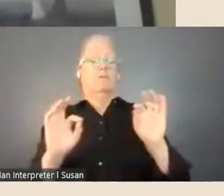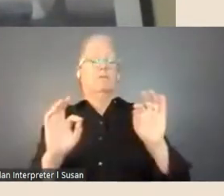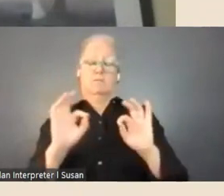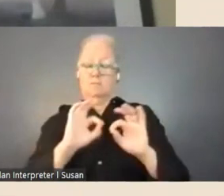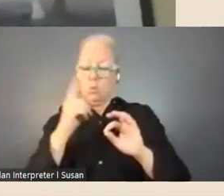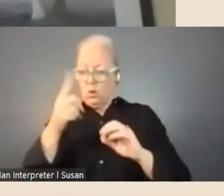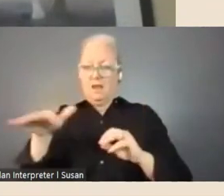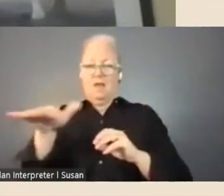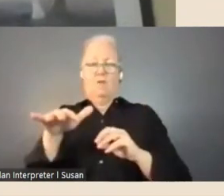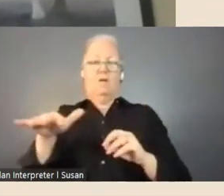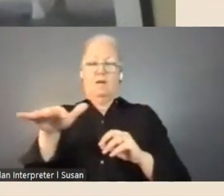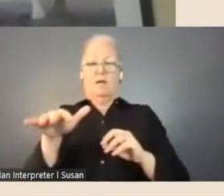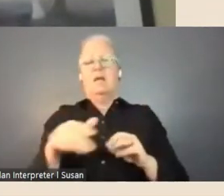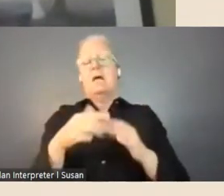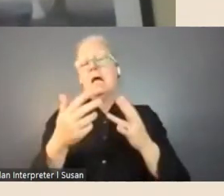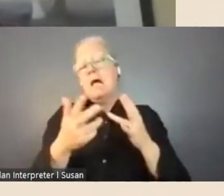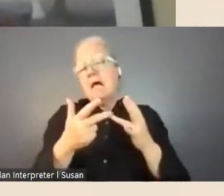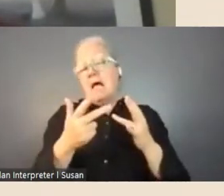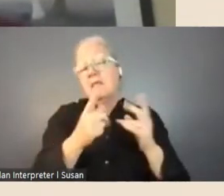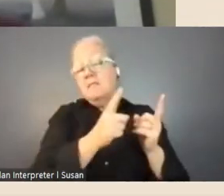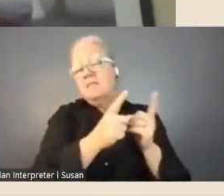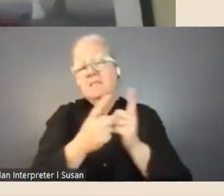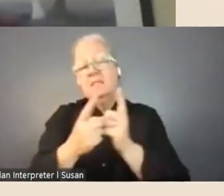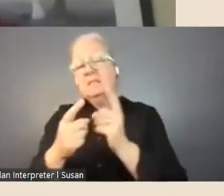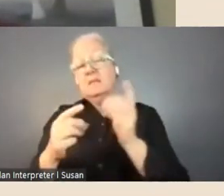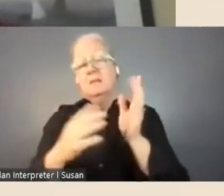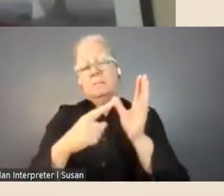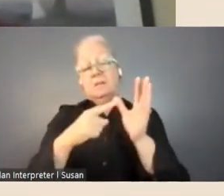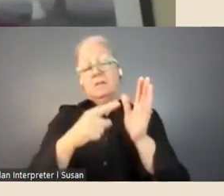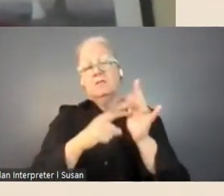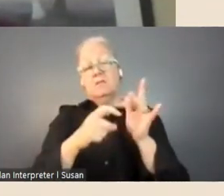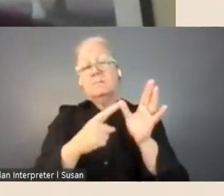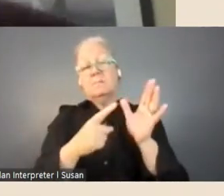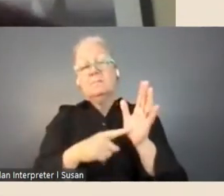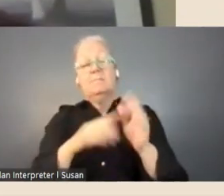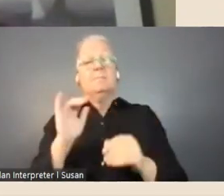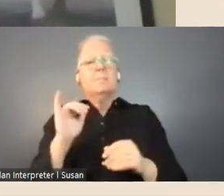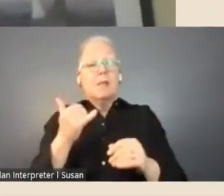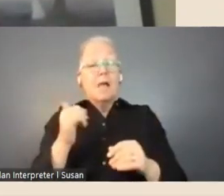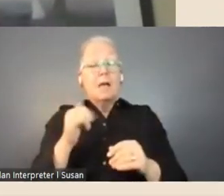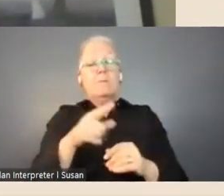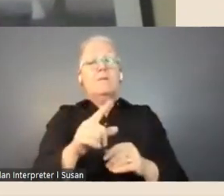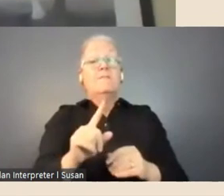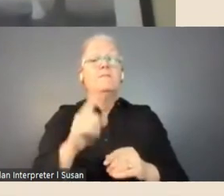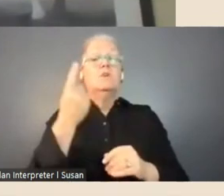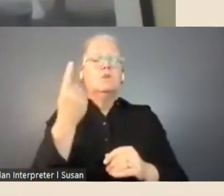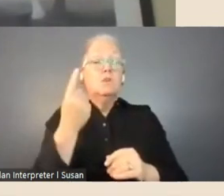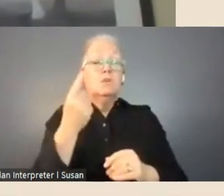you might...initially really get a good idea of what you need to look